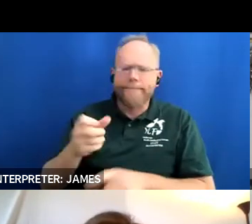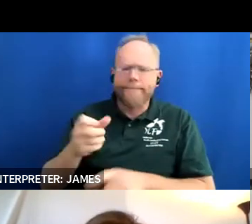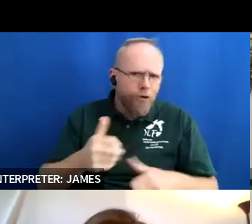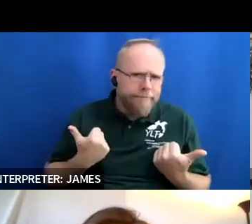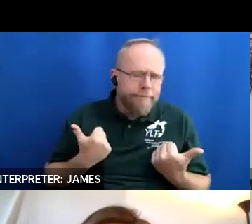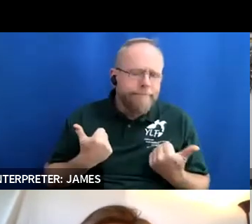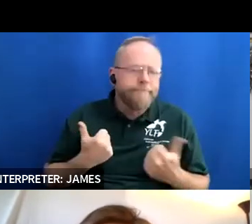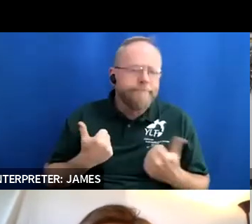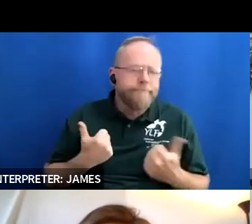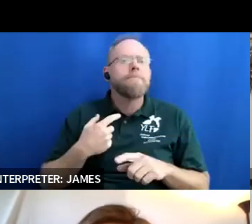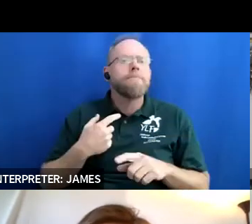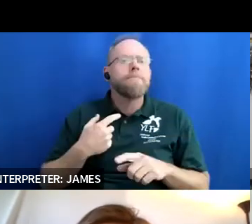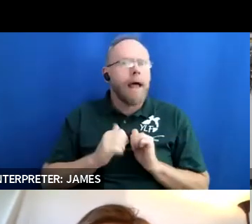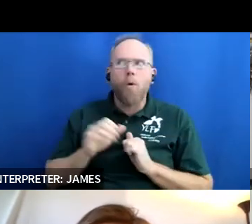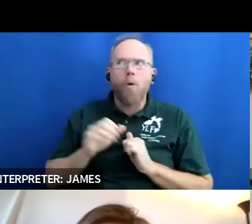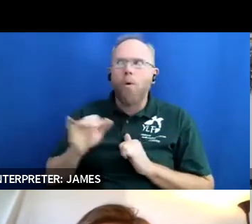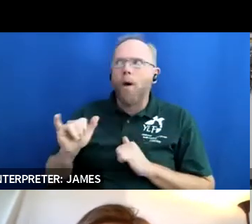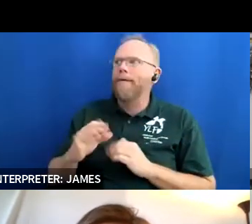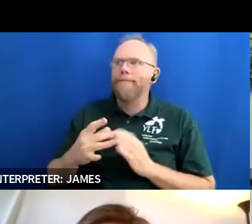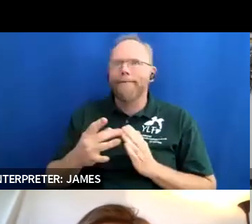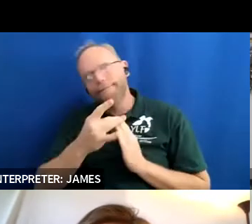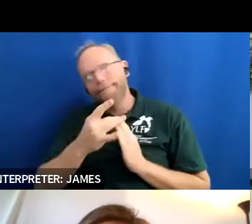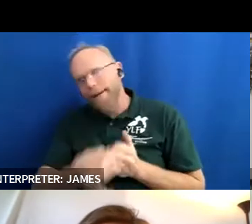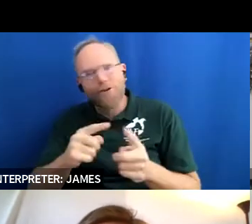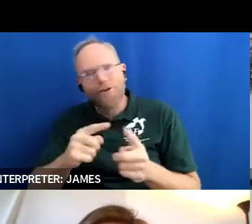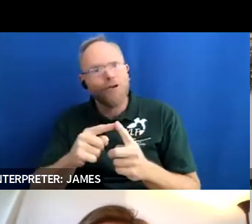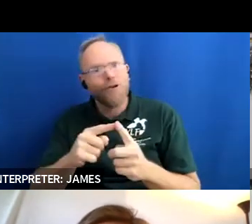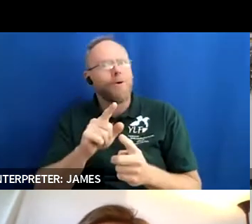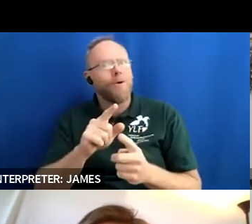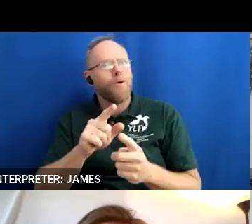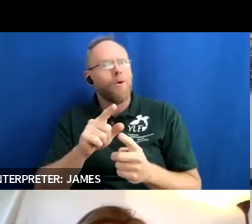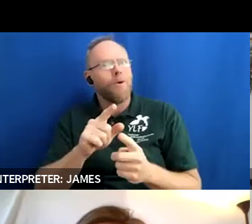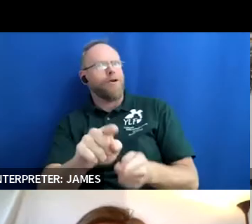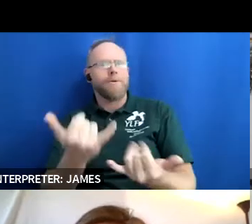are now so i think i'll go backwards this time if that's okay with you guys so isaac tell us a